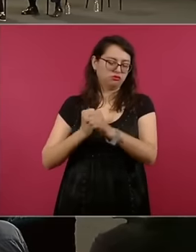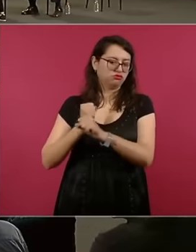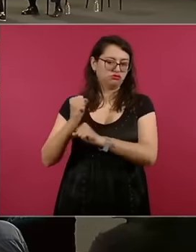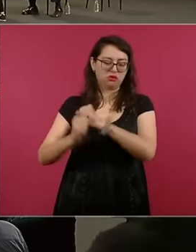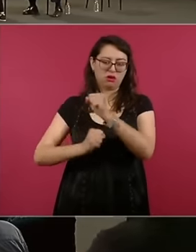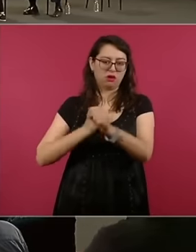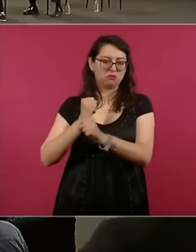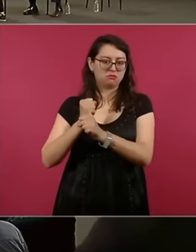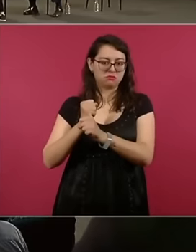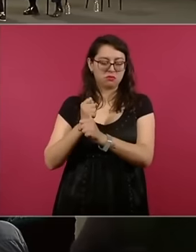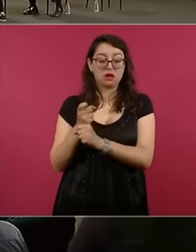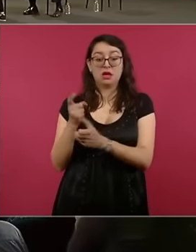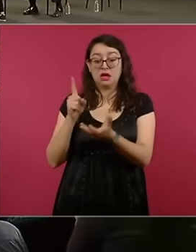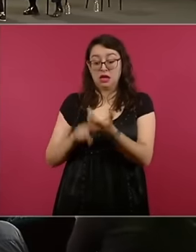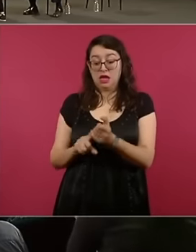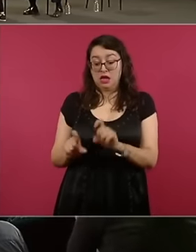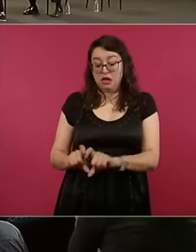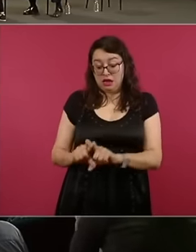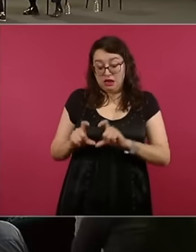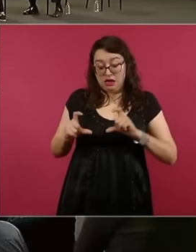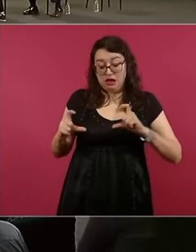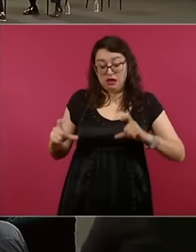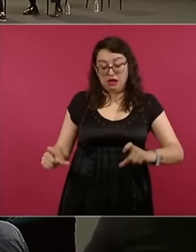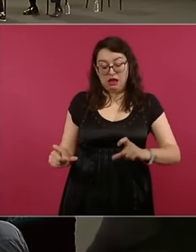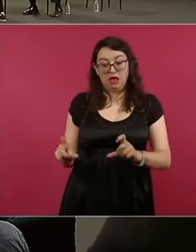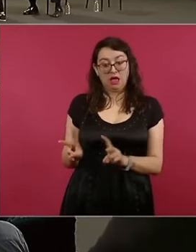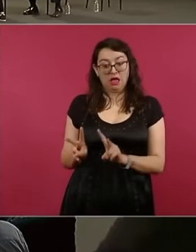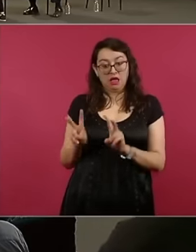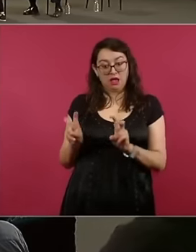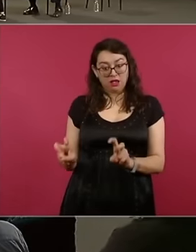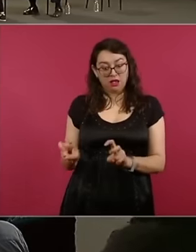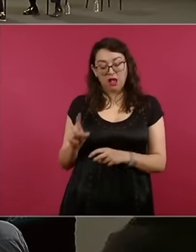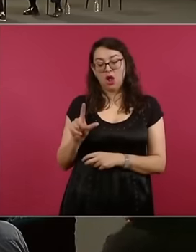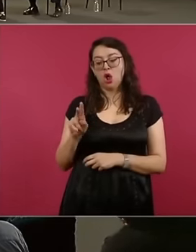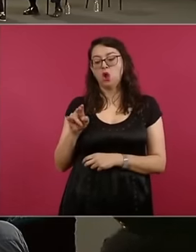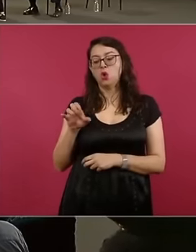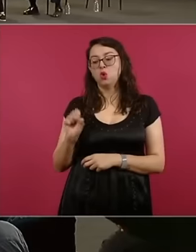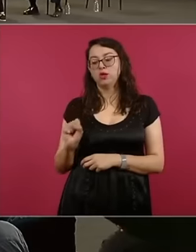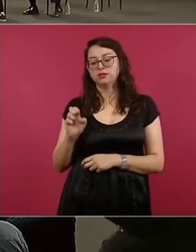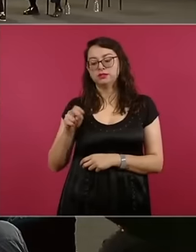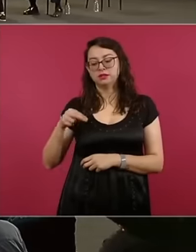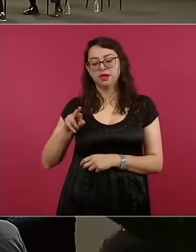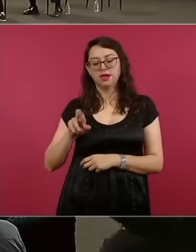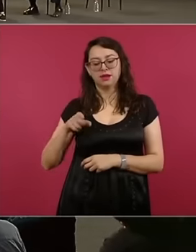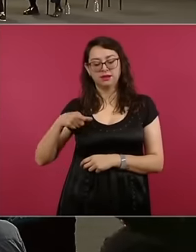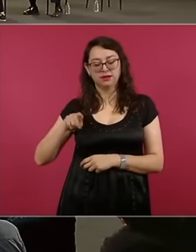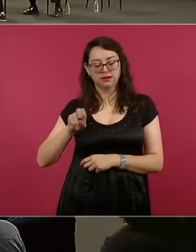an engraved plaque there because at that time Luis Enrique was the founder of the observatory in